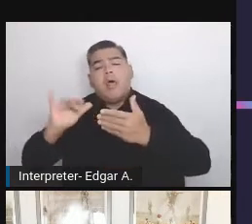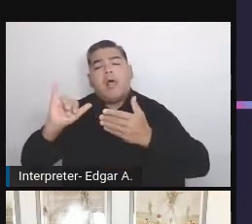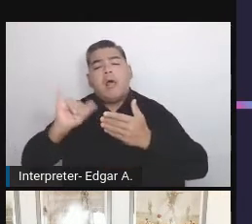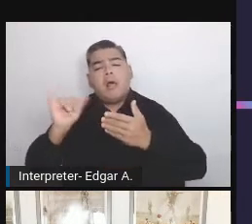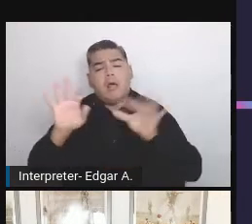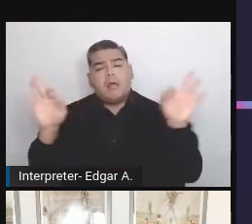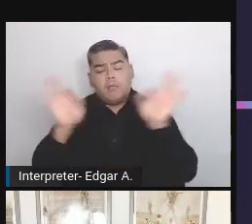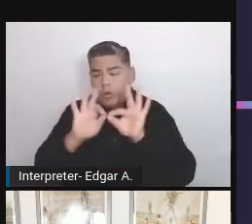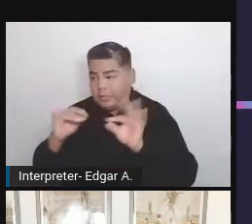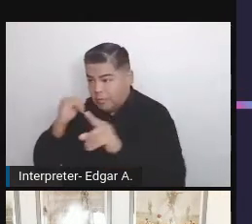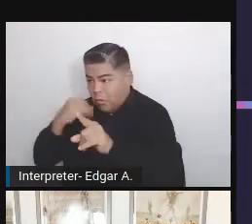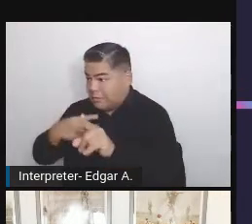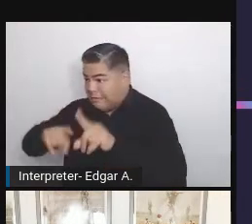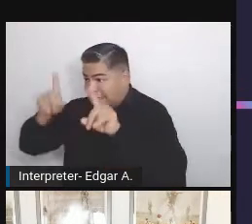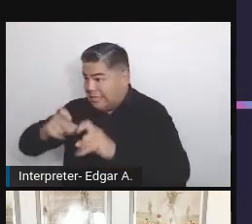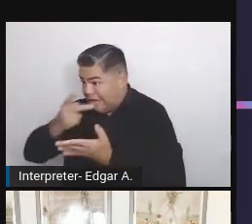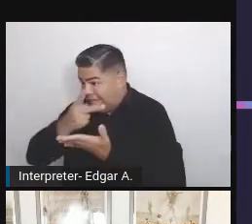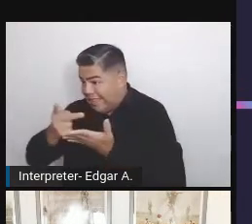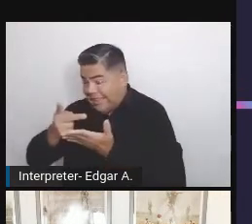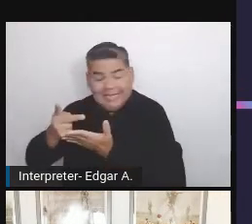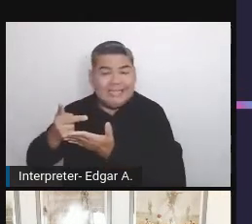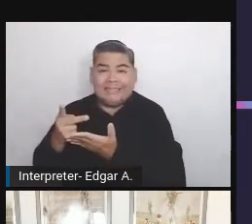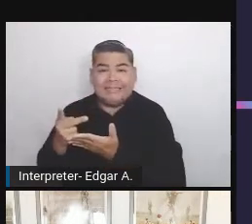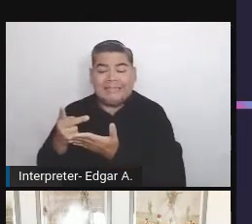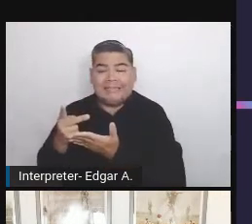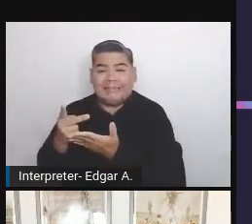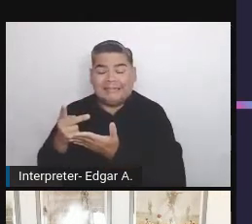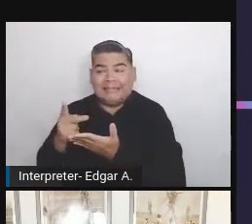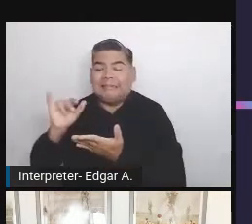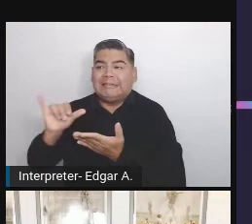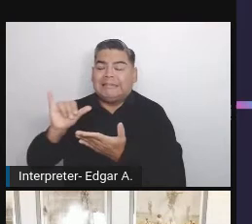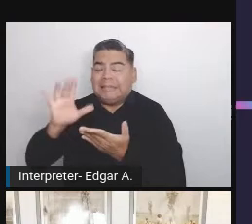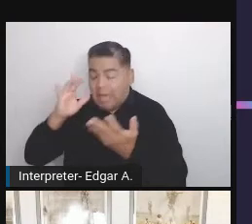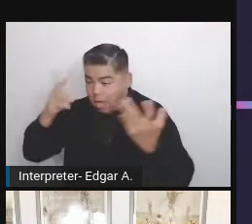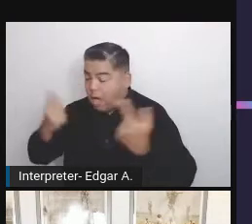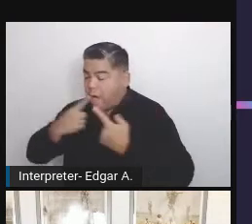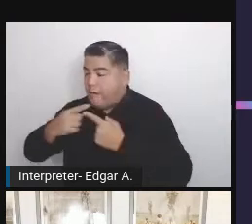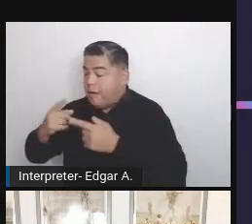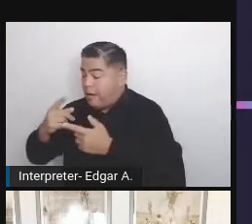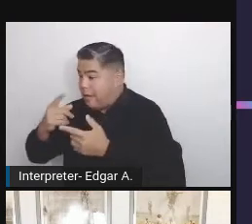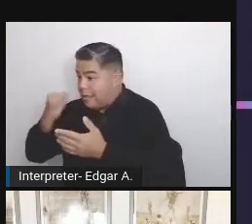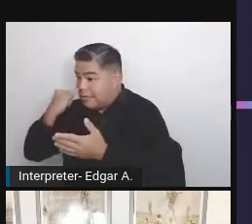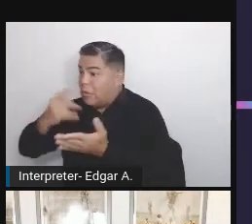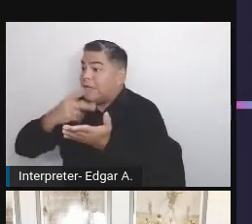we never will deploy our application or our website to production.